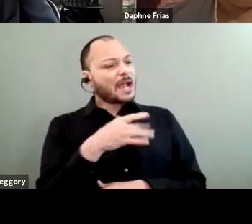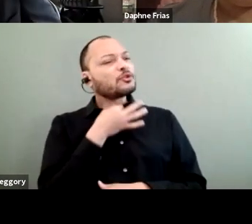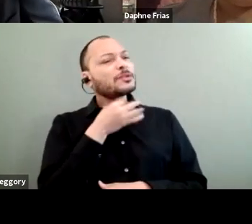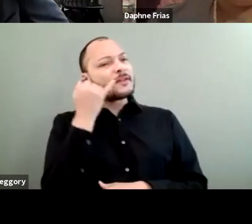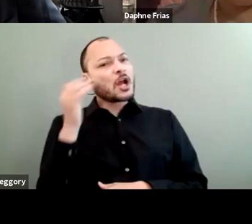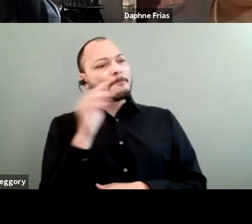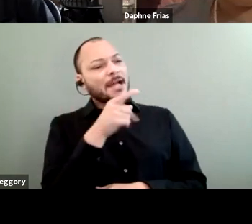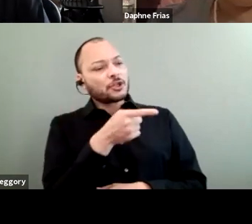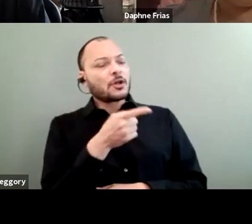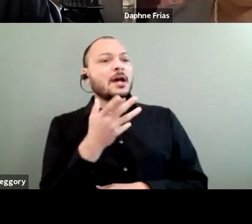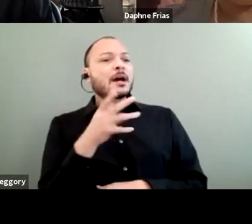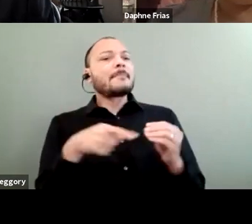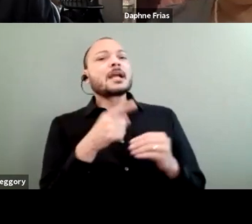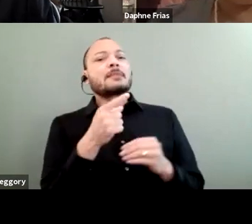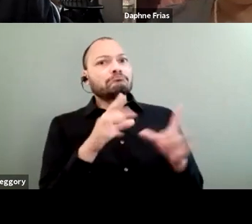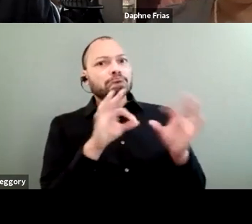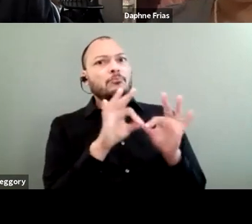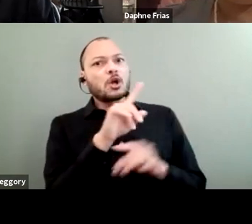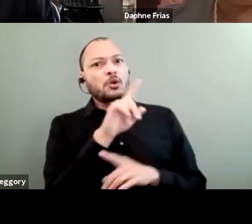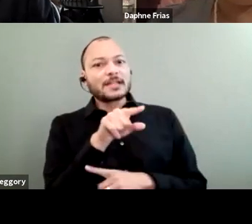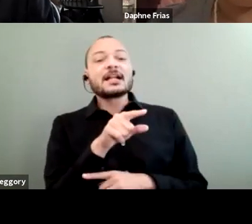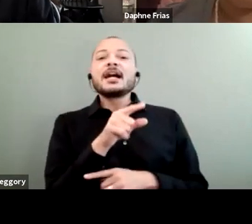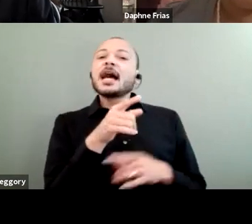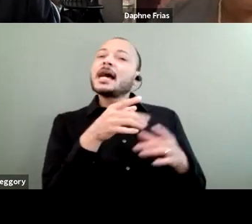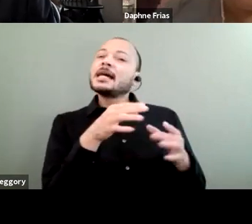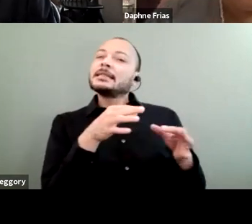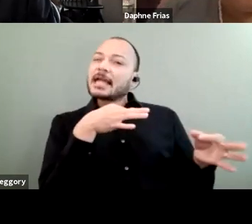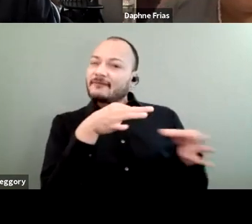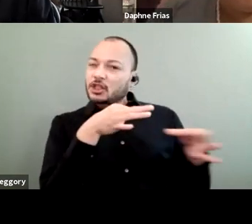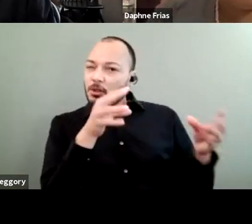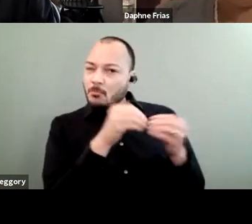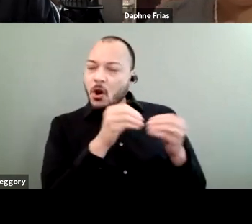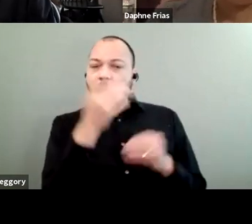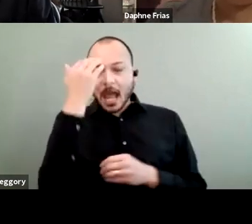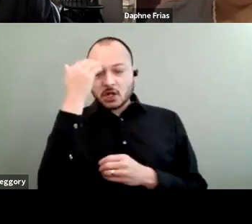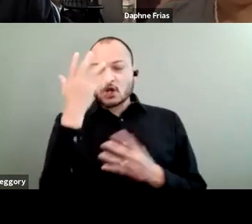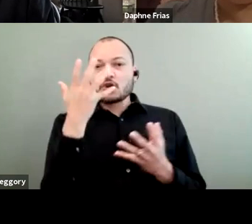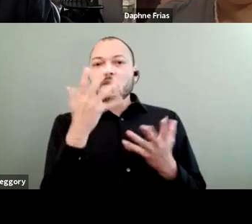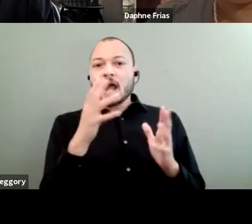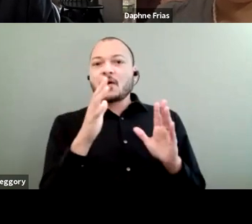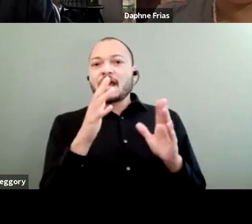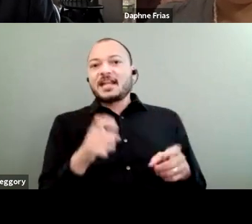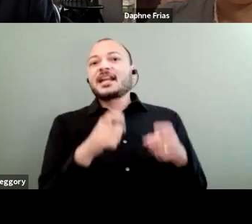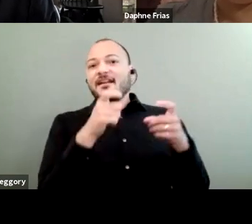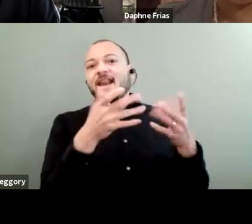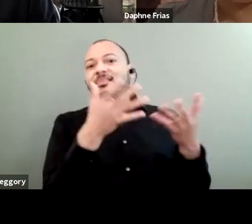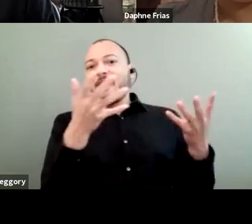on another fundamental question. It's really a sort of definitional. I know you've given a lot of thought to some of the key definitions here, and I wonder if you might comment